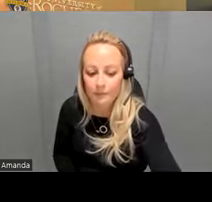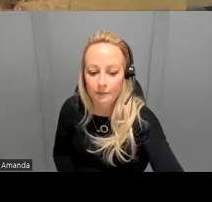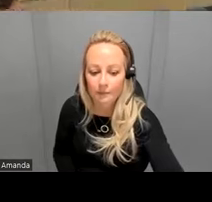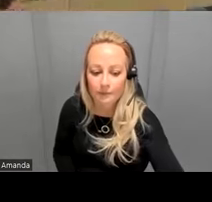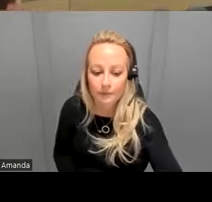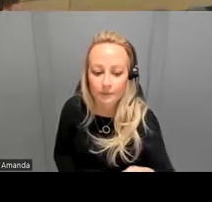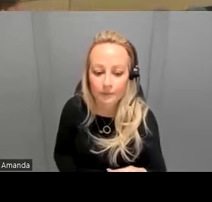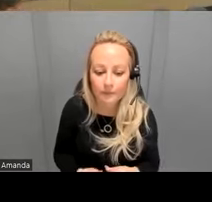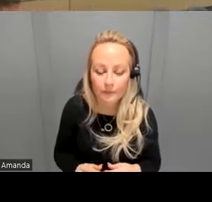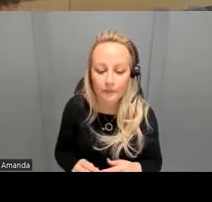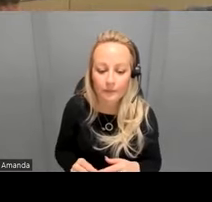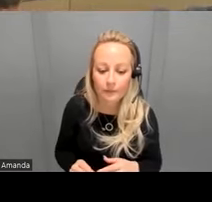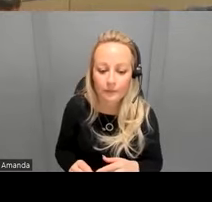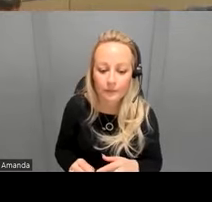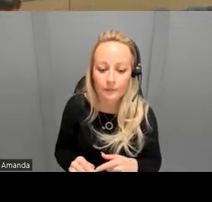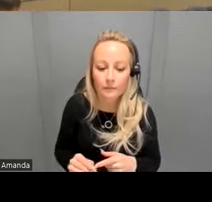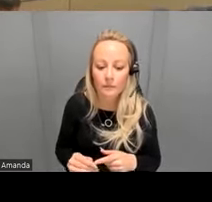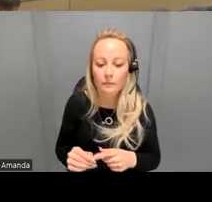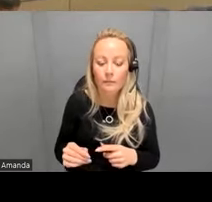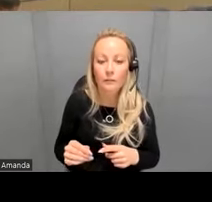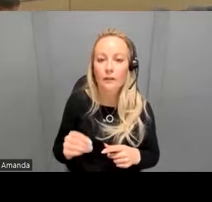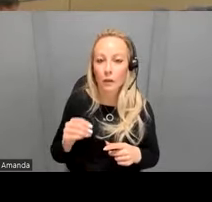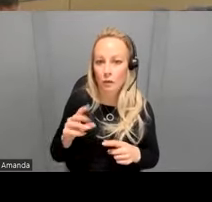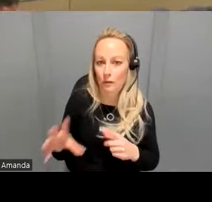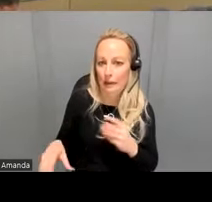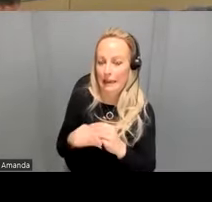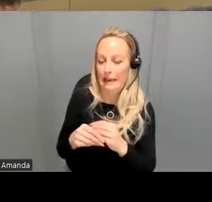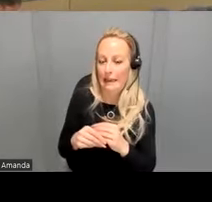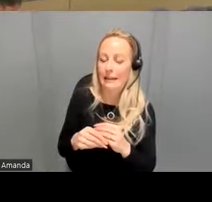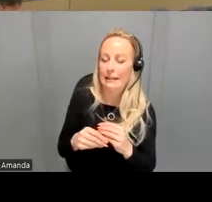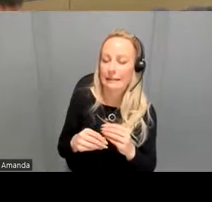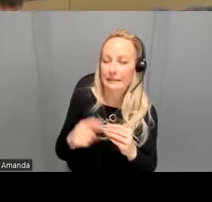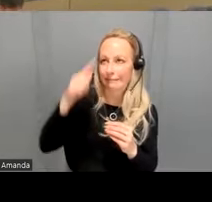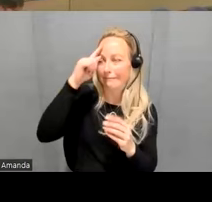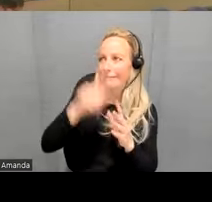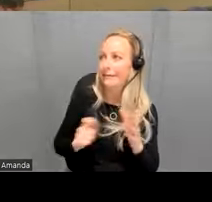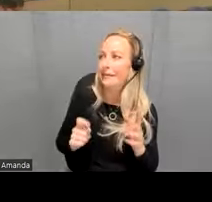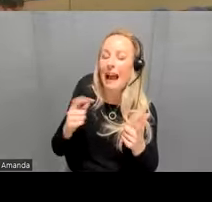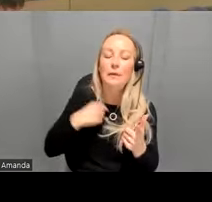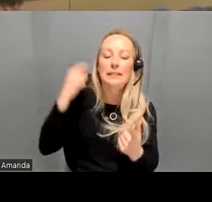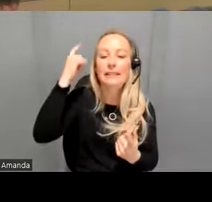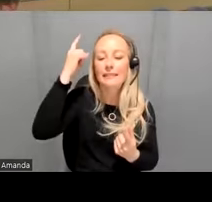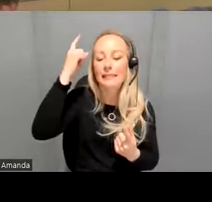so building off of this actually you have a thought in my head LG um I I was thinking about